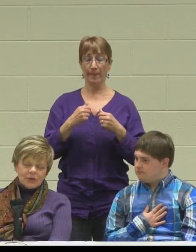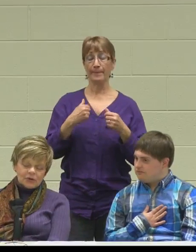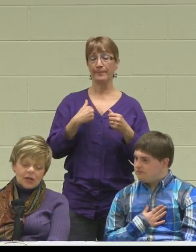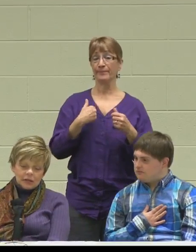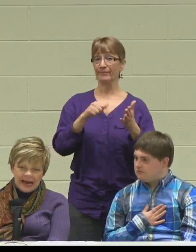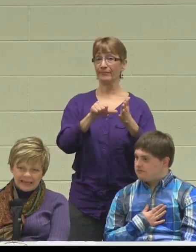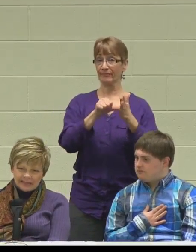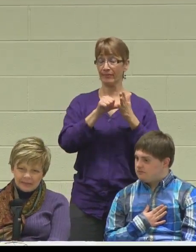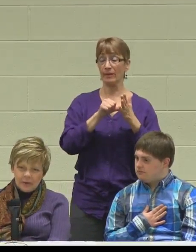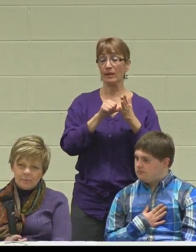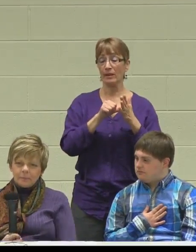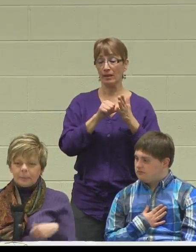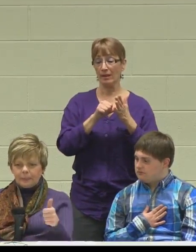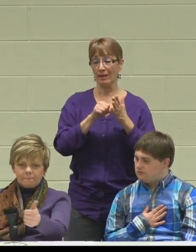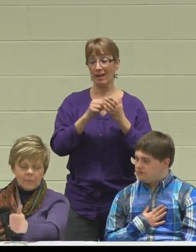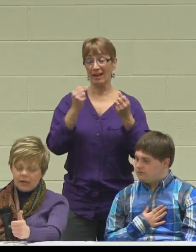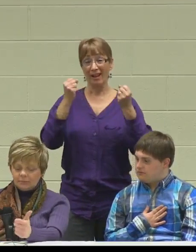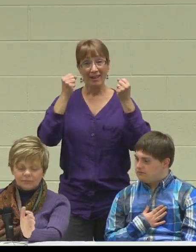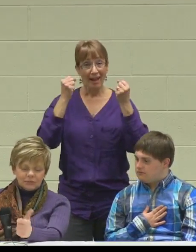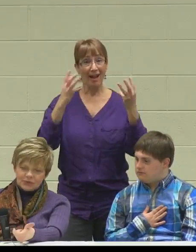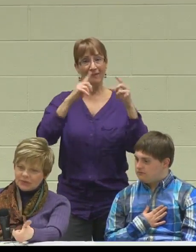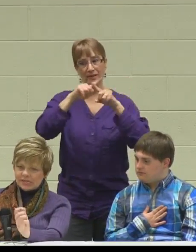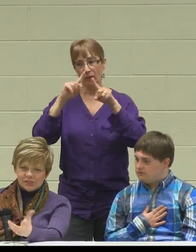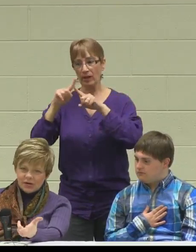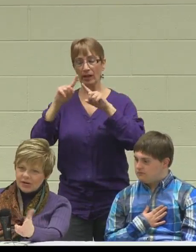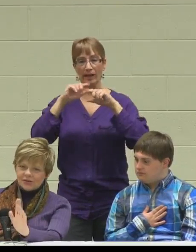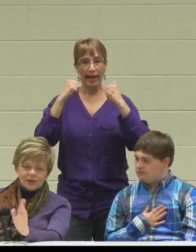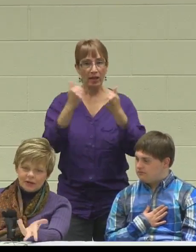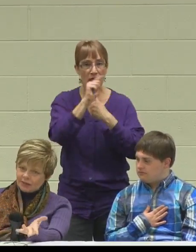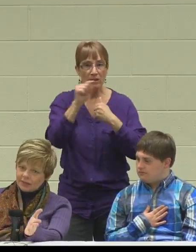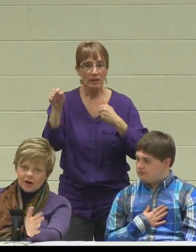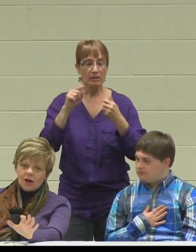there's a lot of them: Resource Exchange, the ARC,